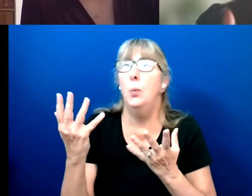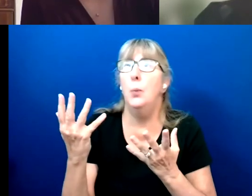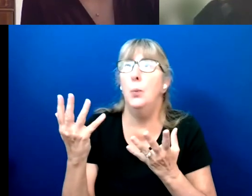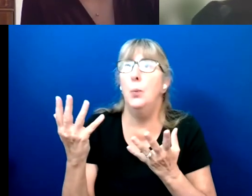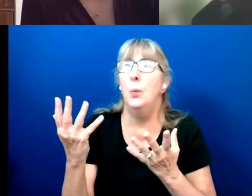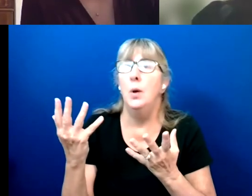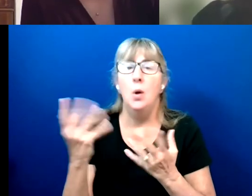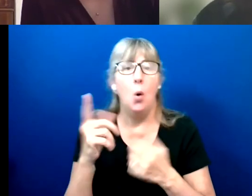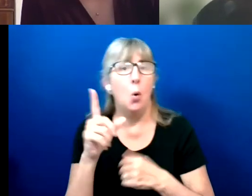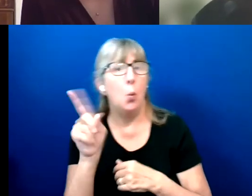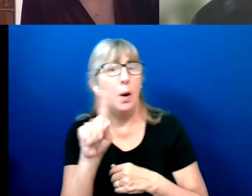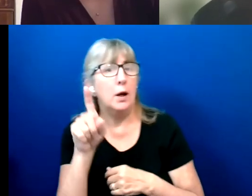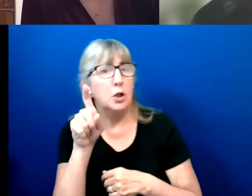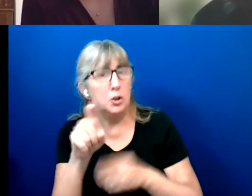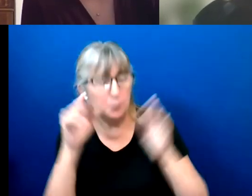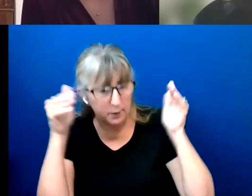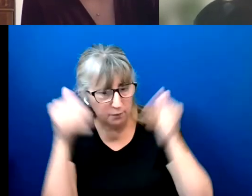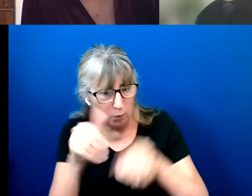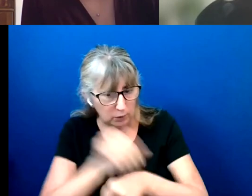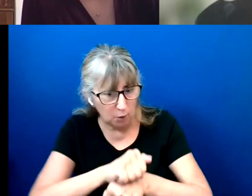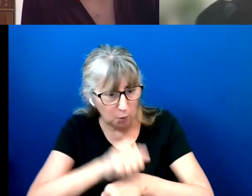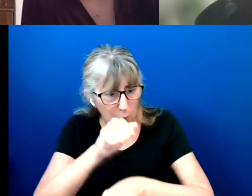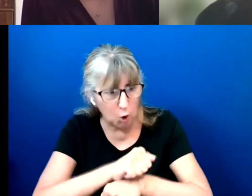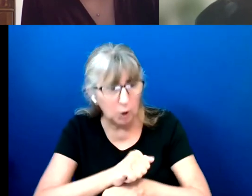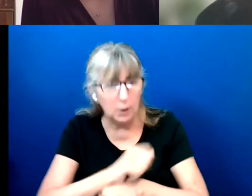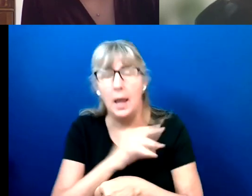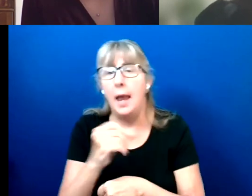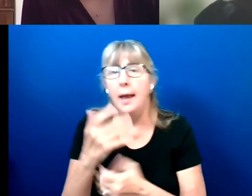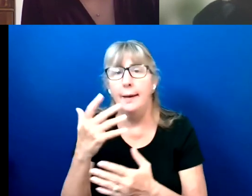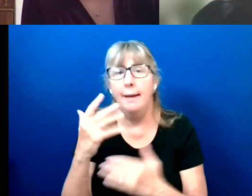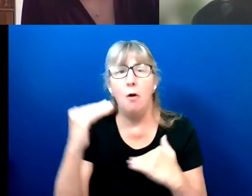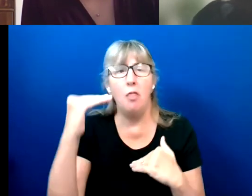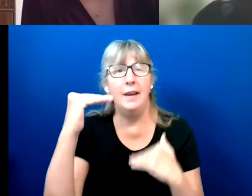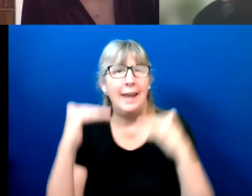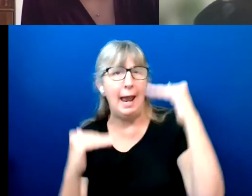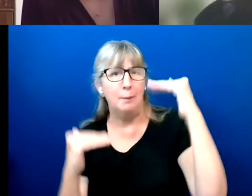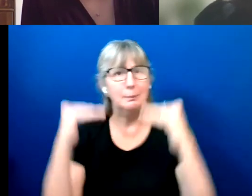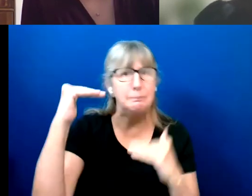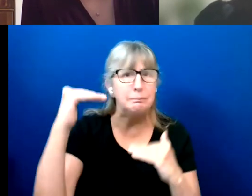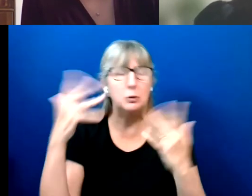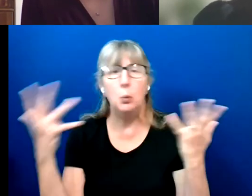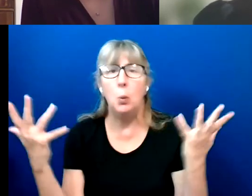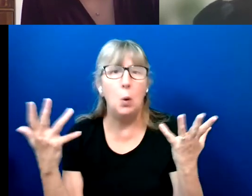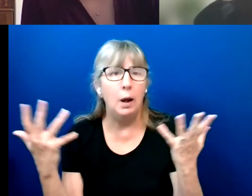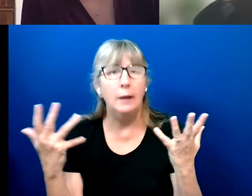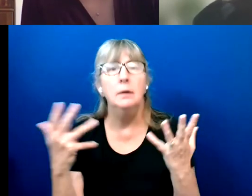be working and where kind of the gaps in our advocacy are going forward?